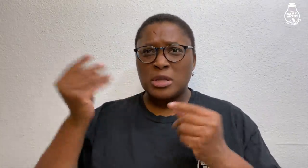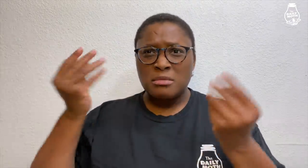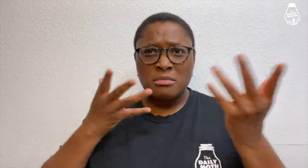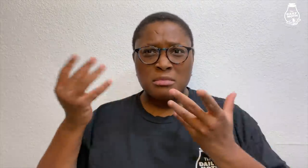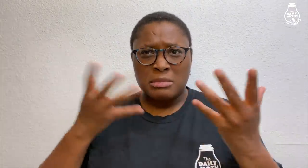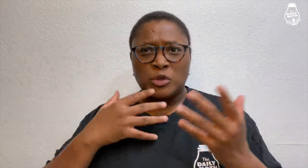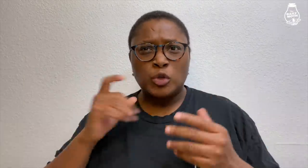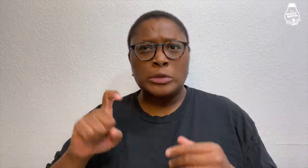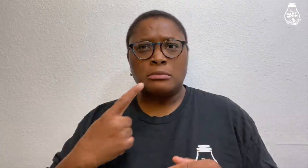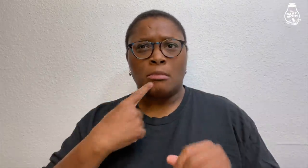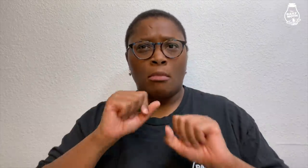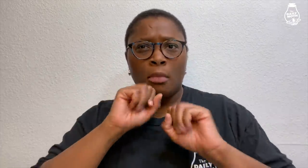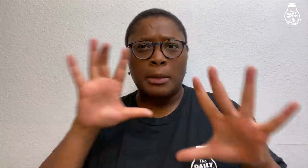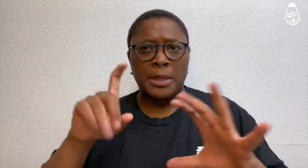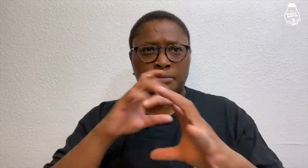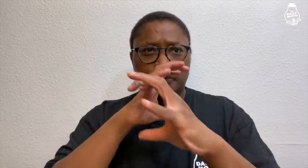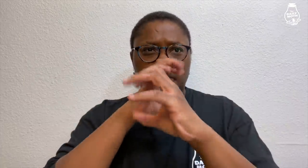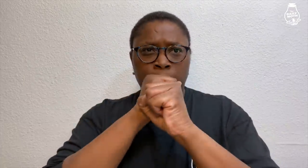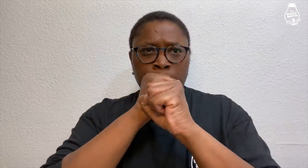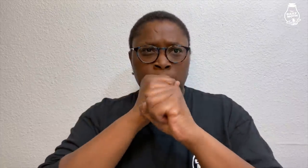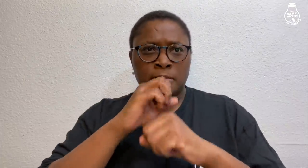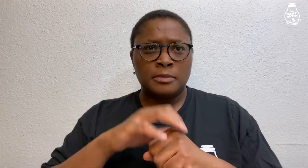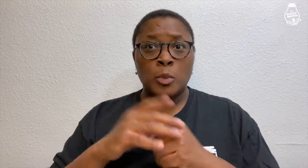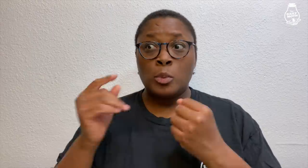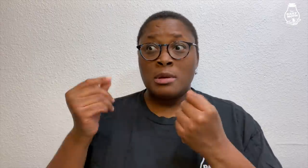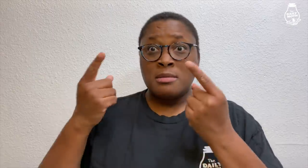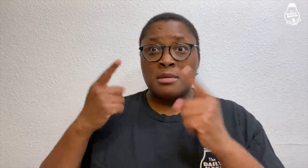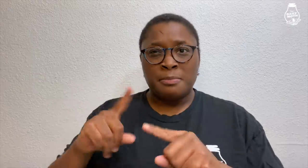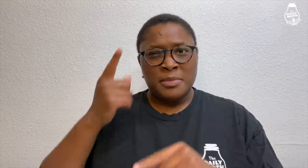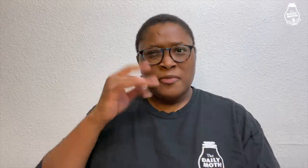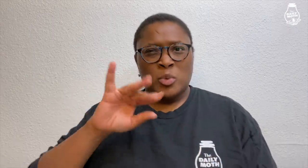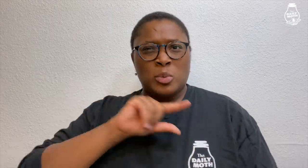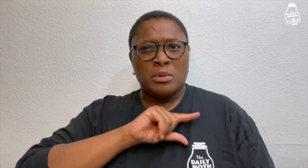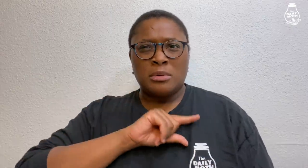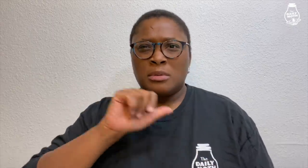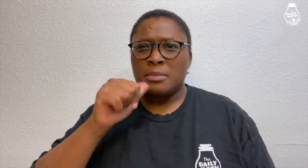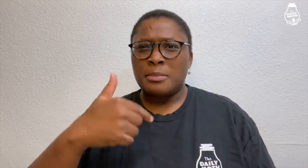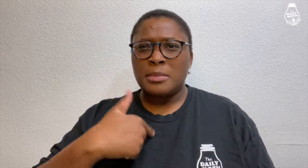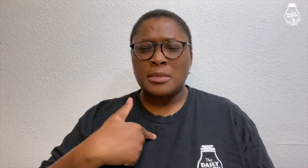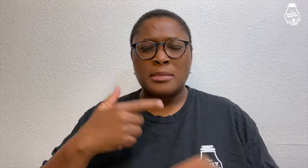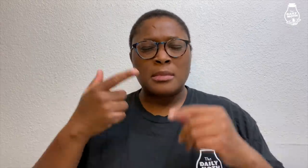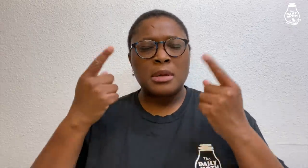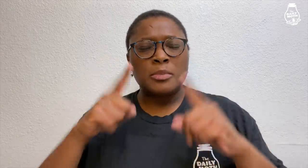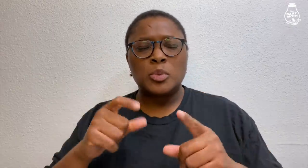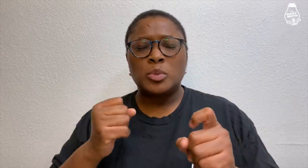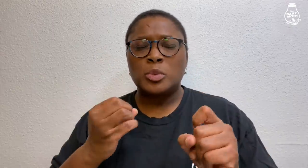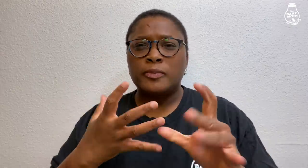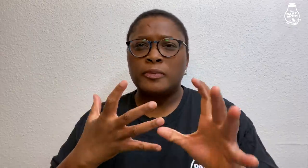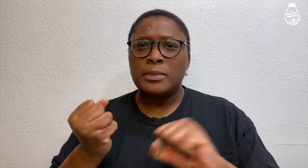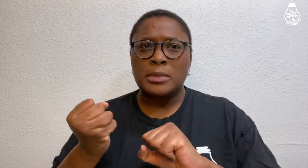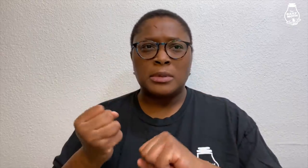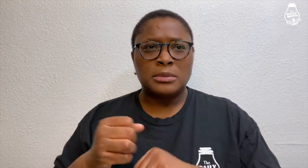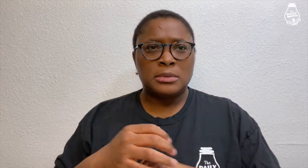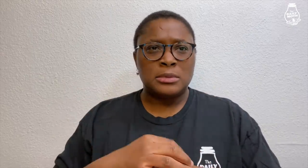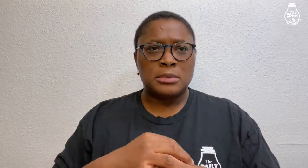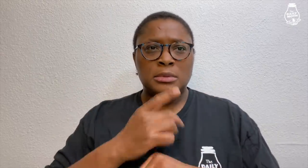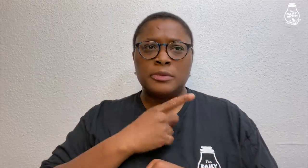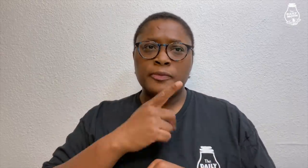His friends have been telling him he should say nothing and stay quiet. "What happened is because of Grant, not me. It happened so fast."